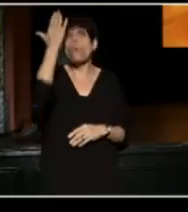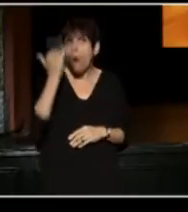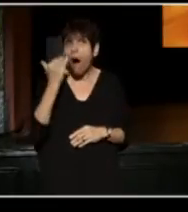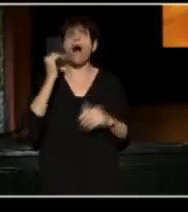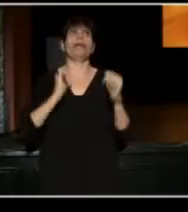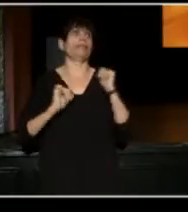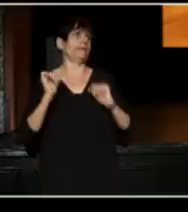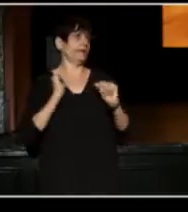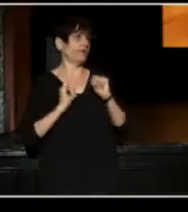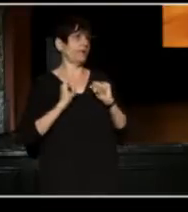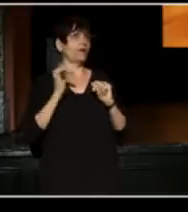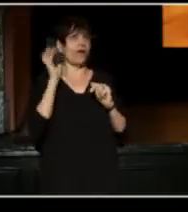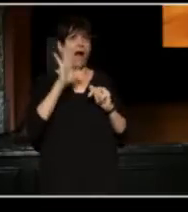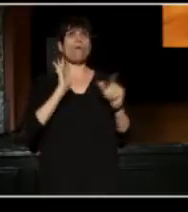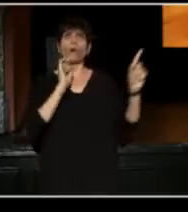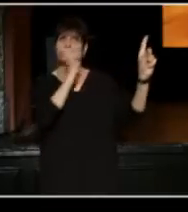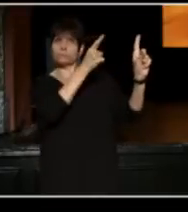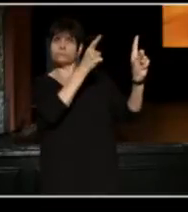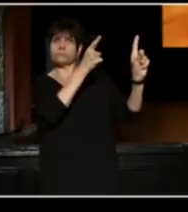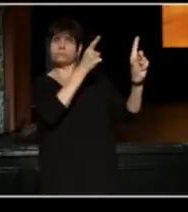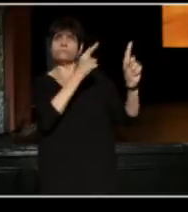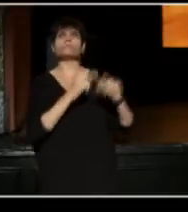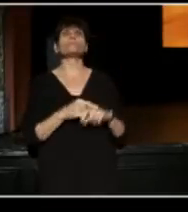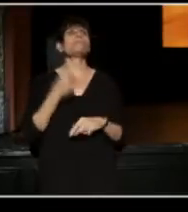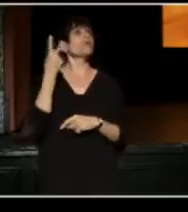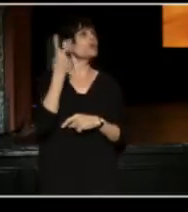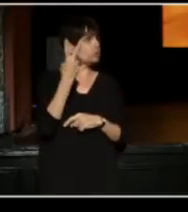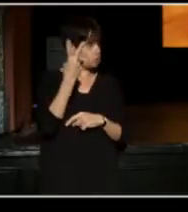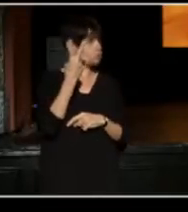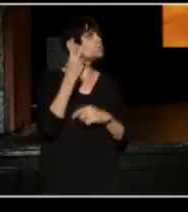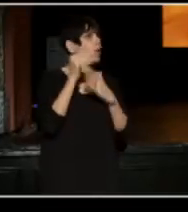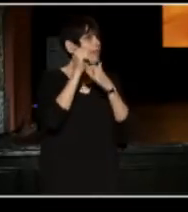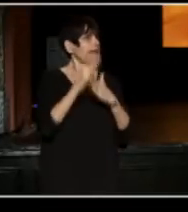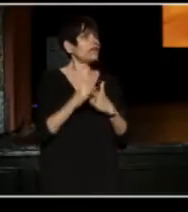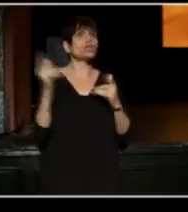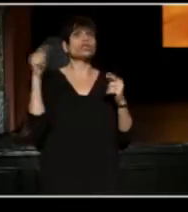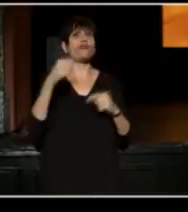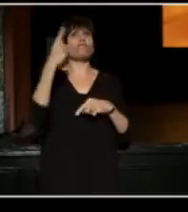Here, with us today, we have at least two theater leaders, who attended that first gathering at Yale,